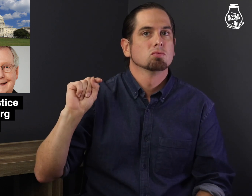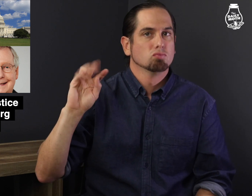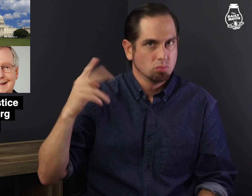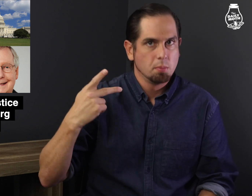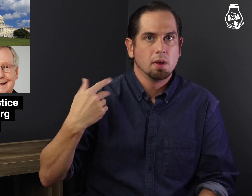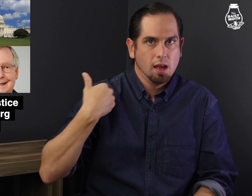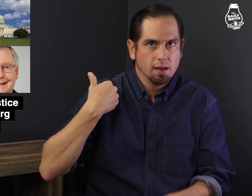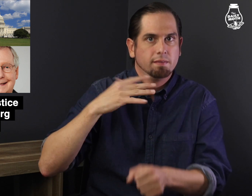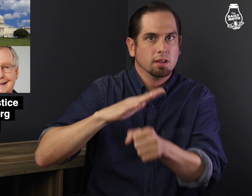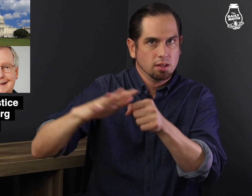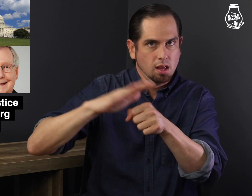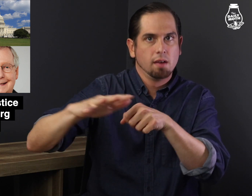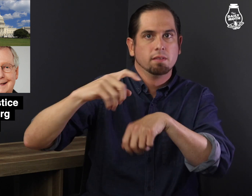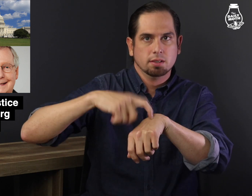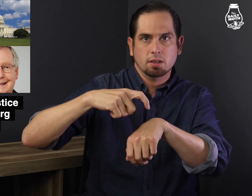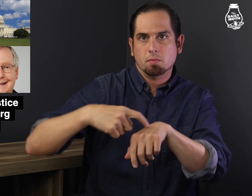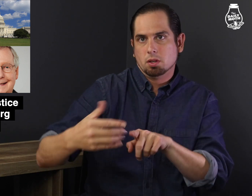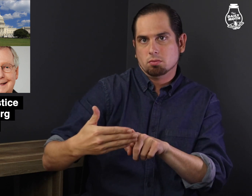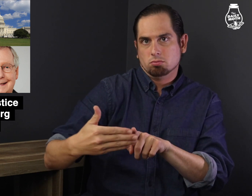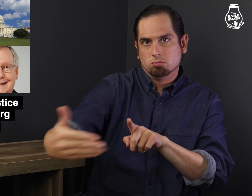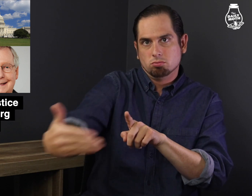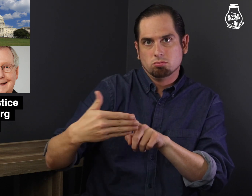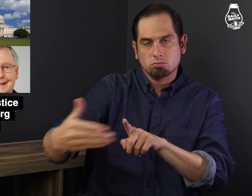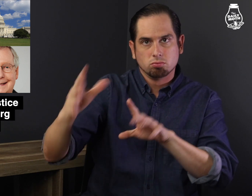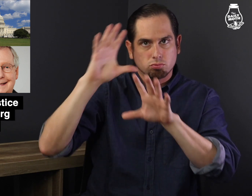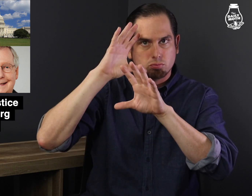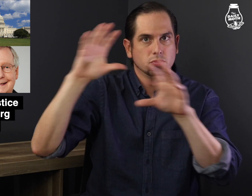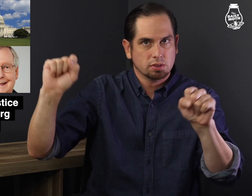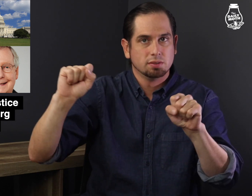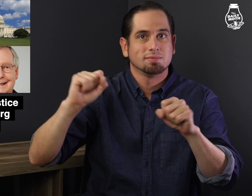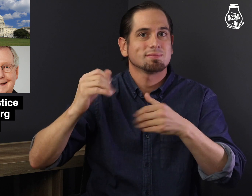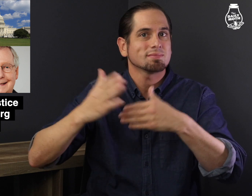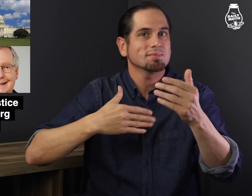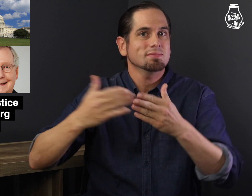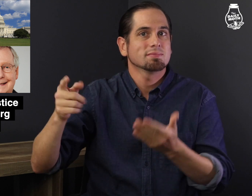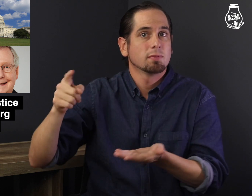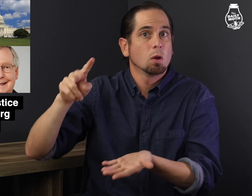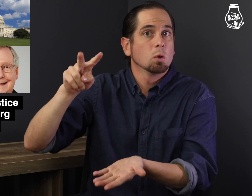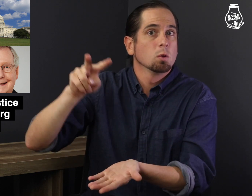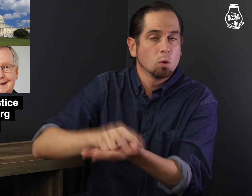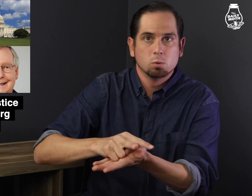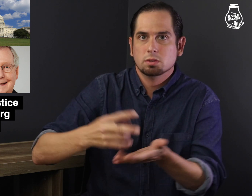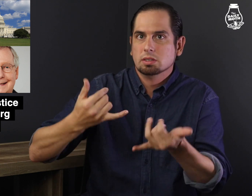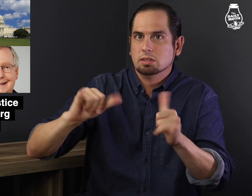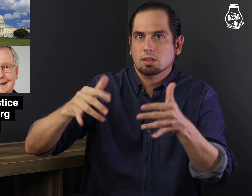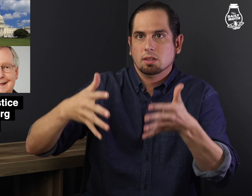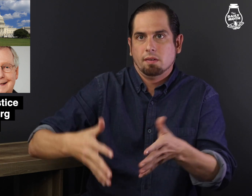Trump has enough time in office even if he loses.